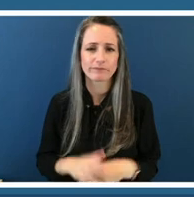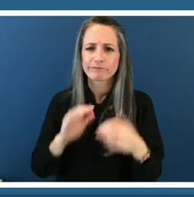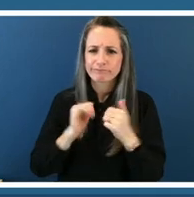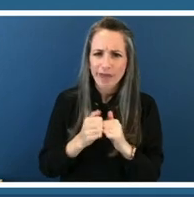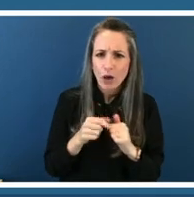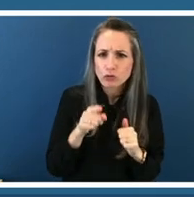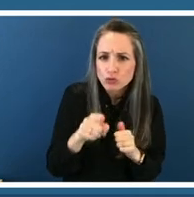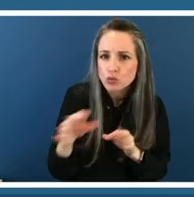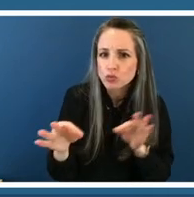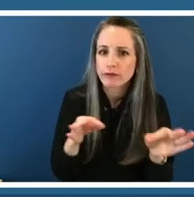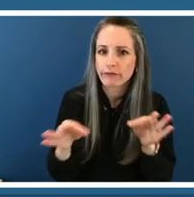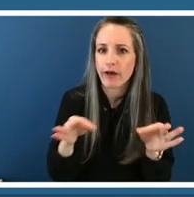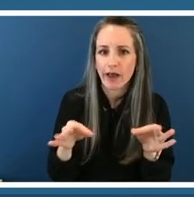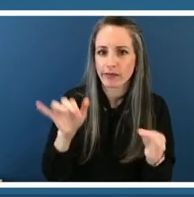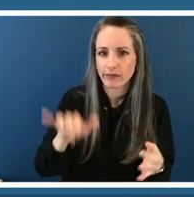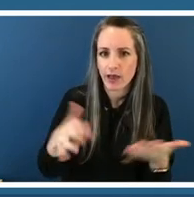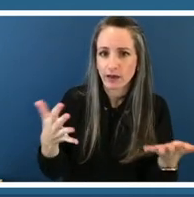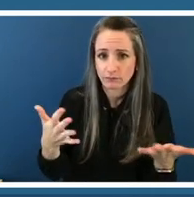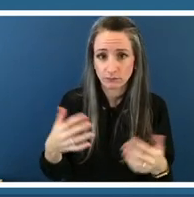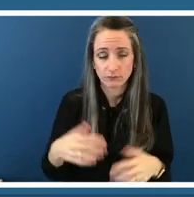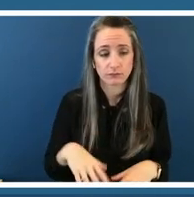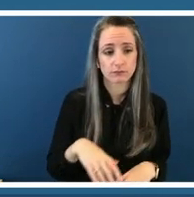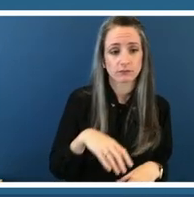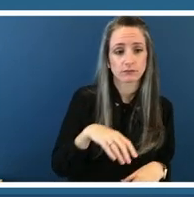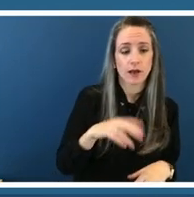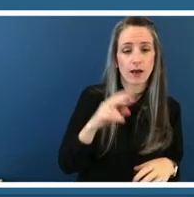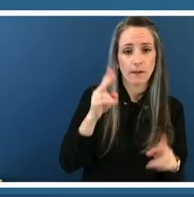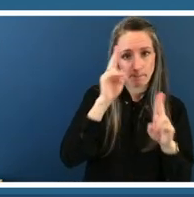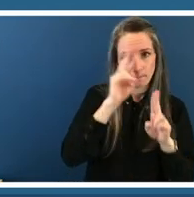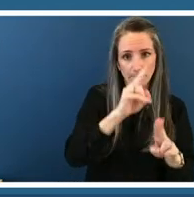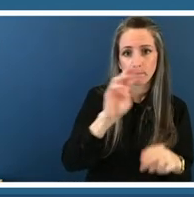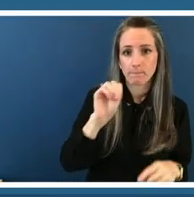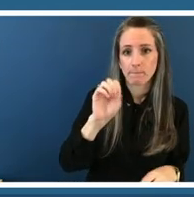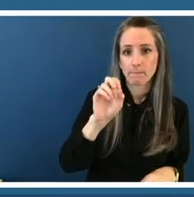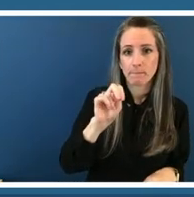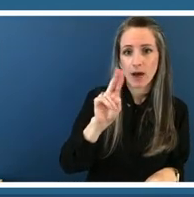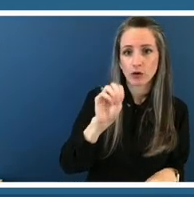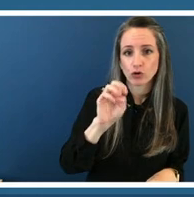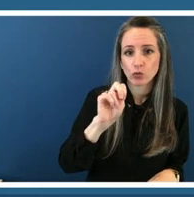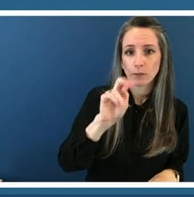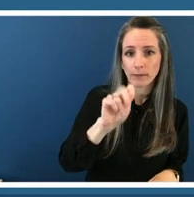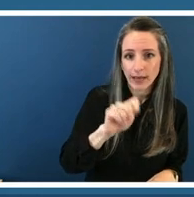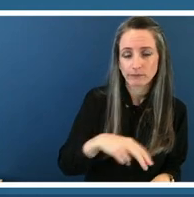is there a difference between the two